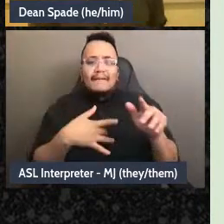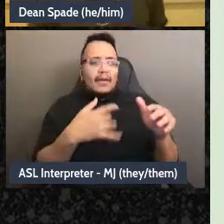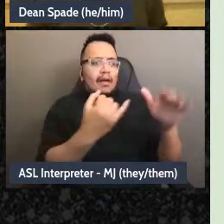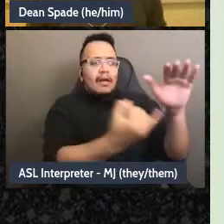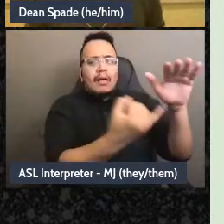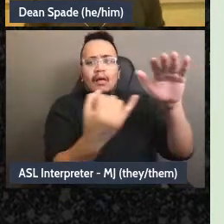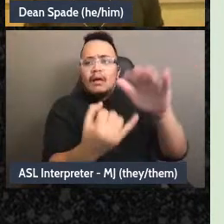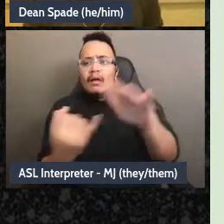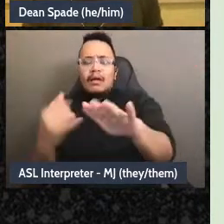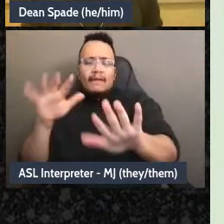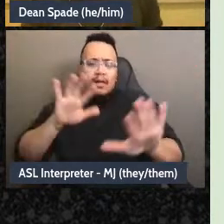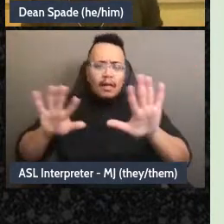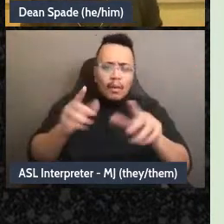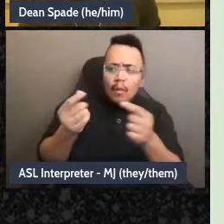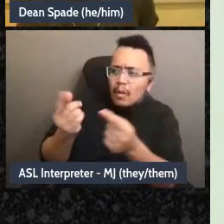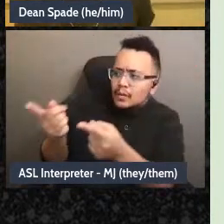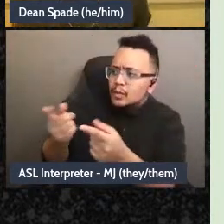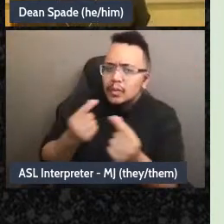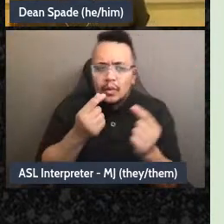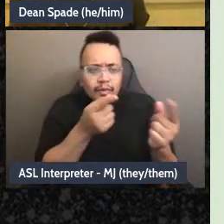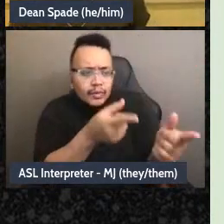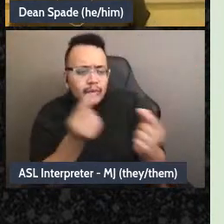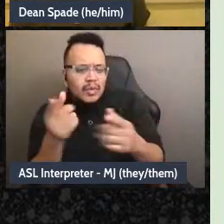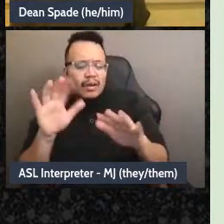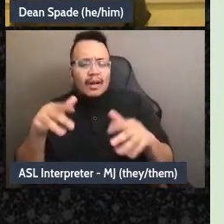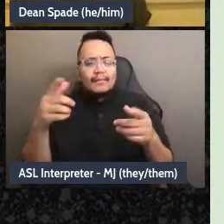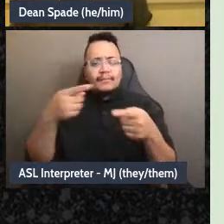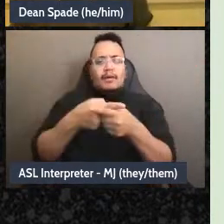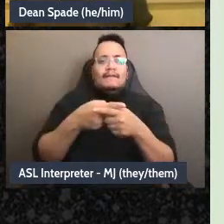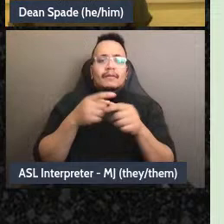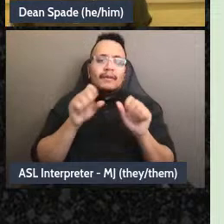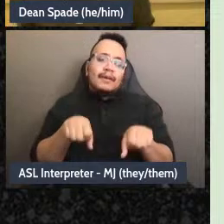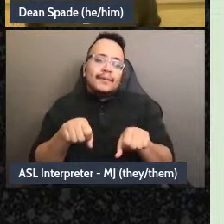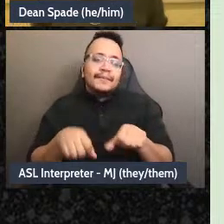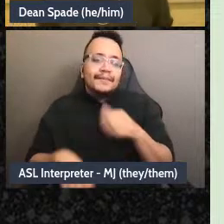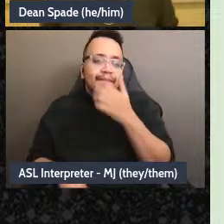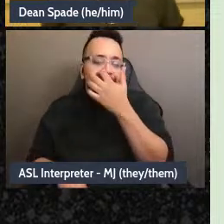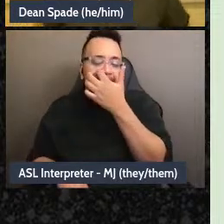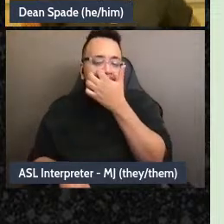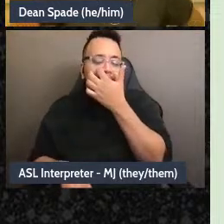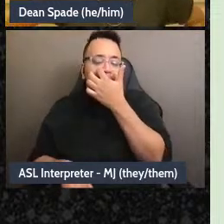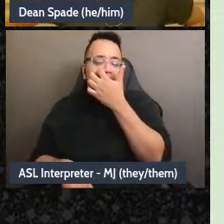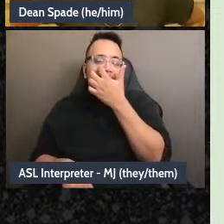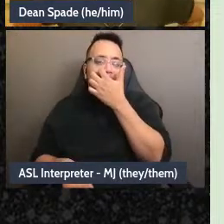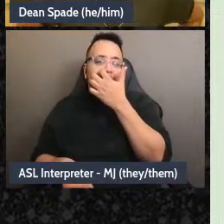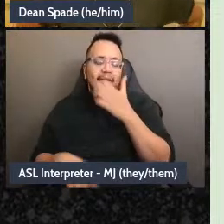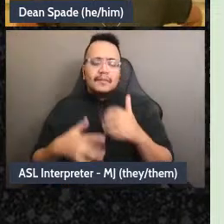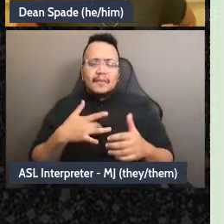the other team and that can create conflict because people feel like it's a clique, or